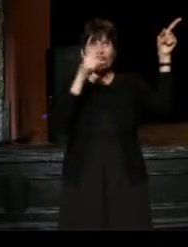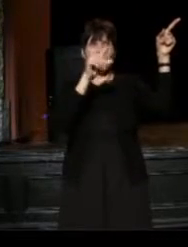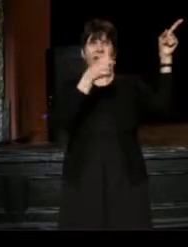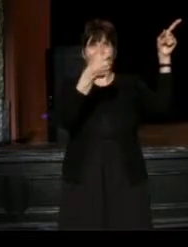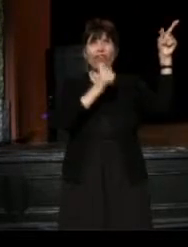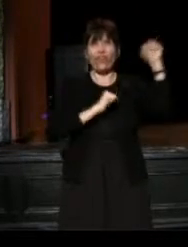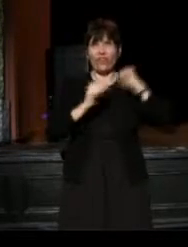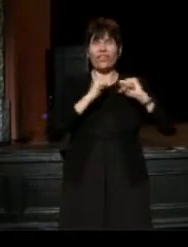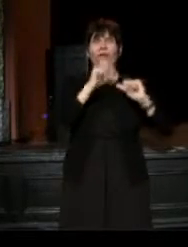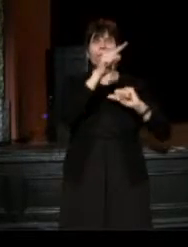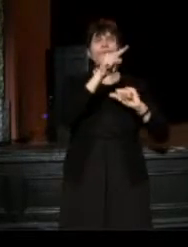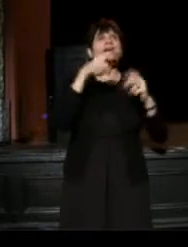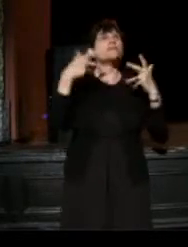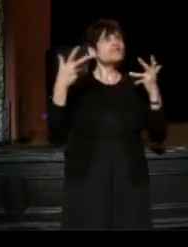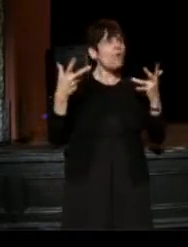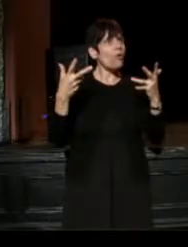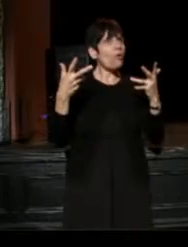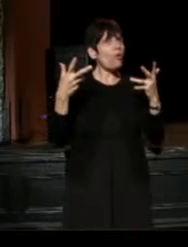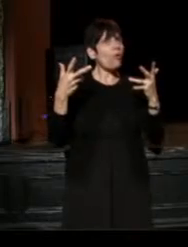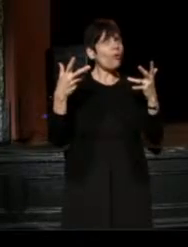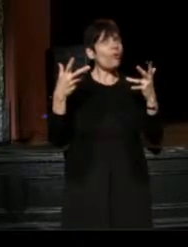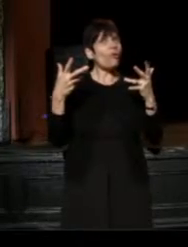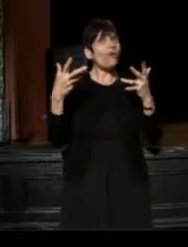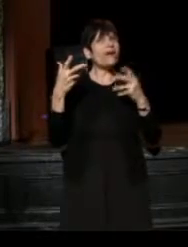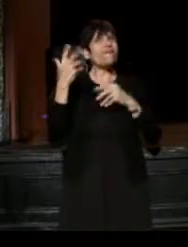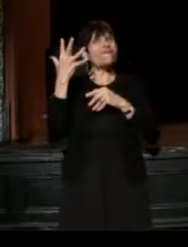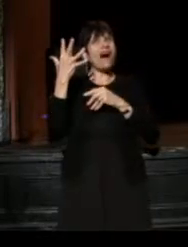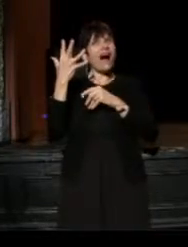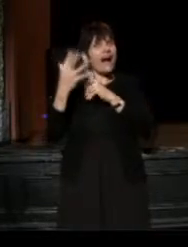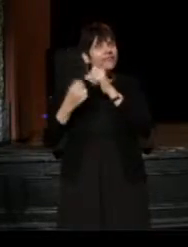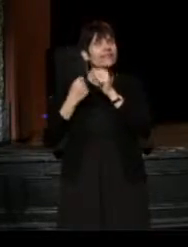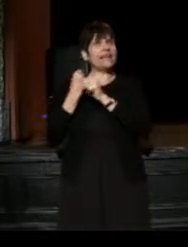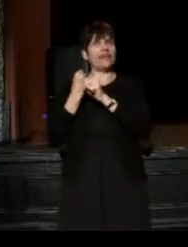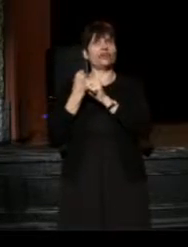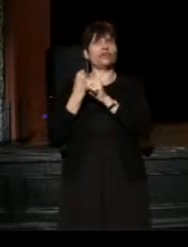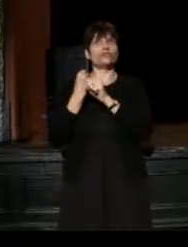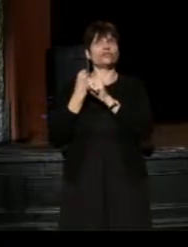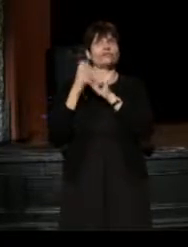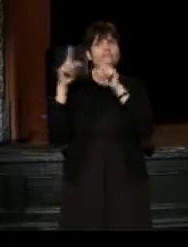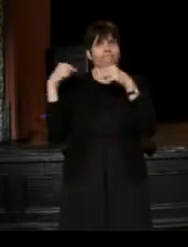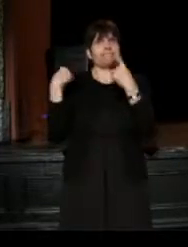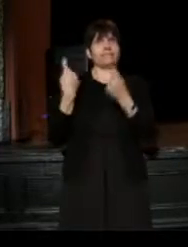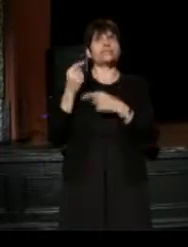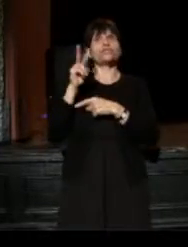In the five years since 2010,